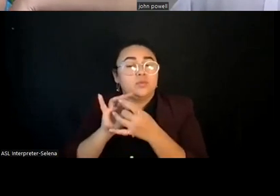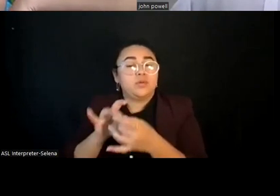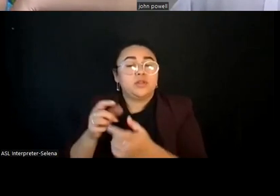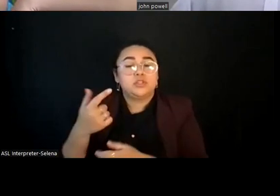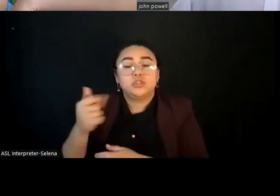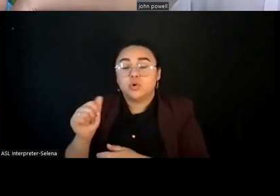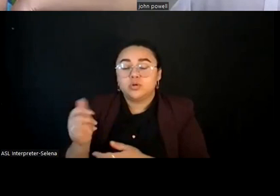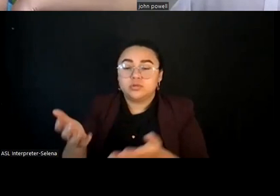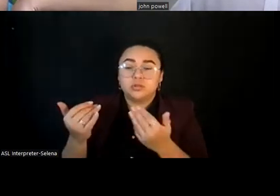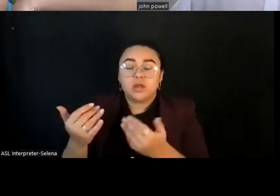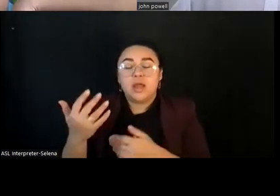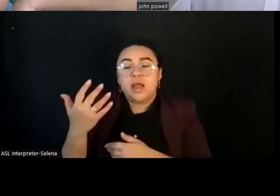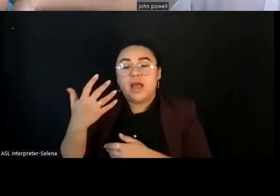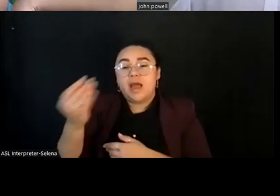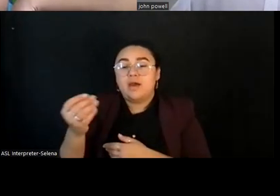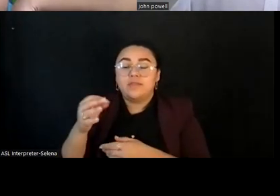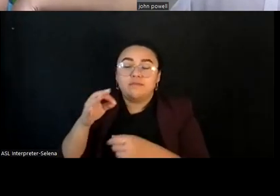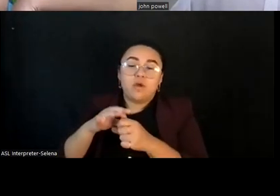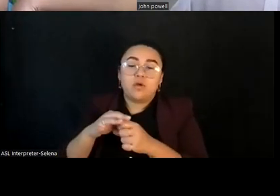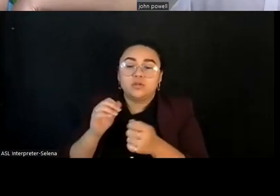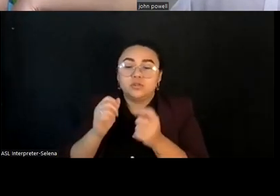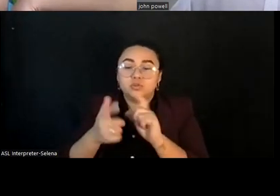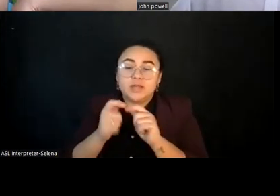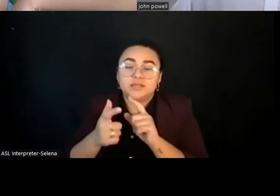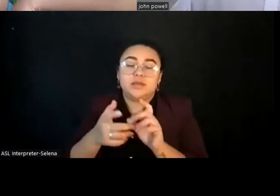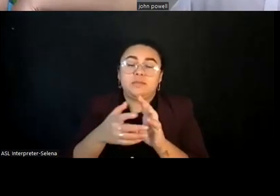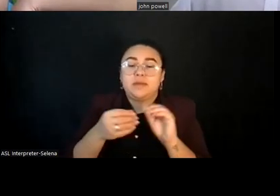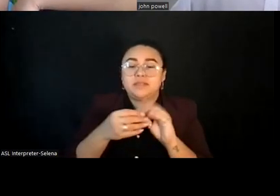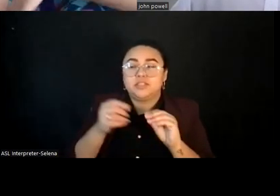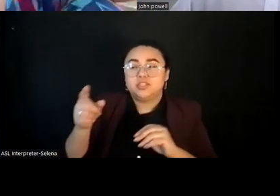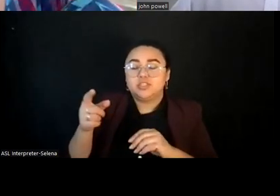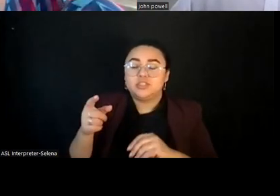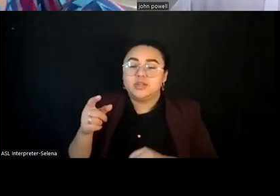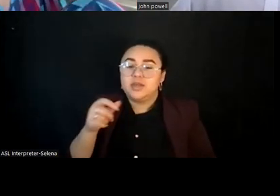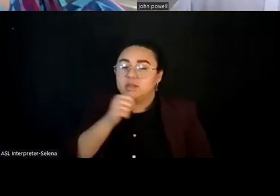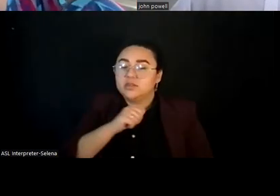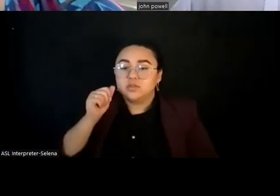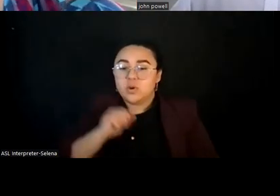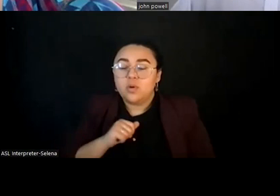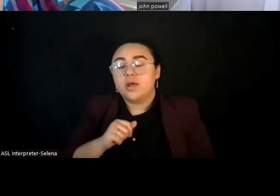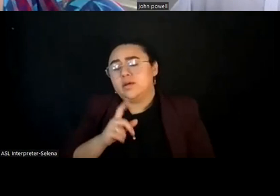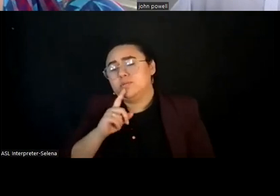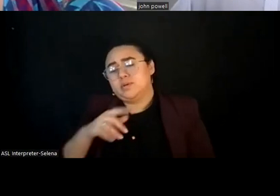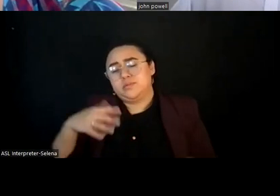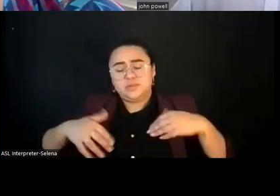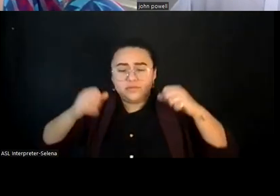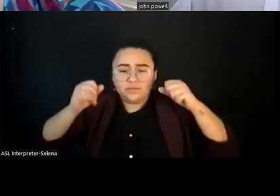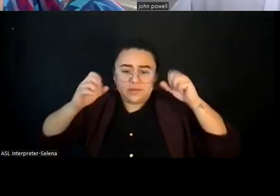vote or translating messages into Spanish in Arizona was really quite phenomenal. And we actually tested the results of it.